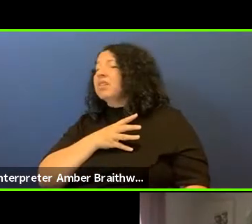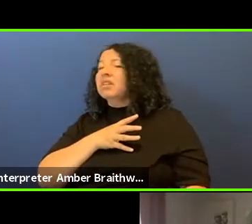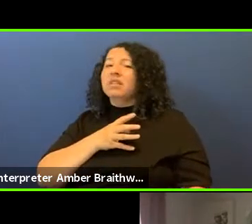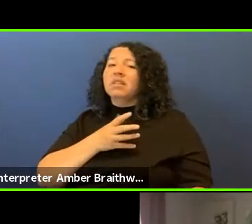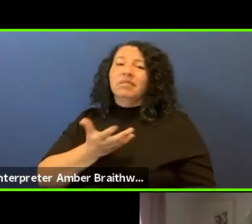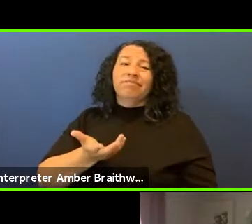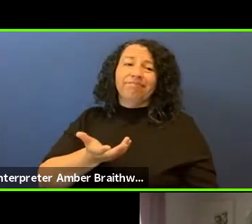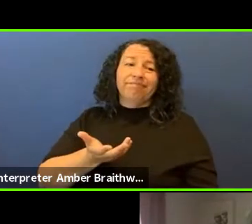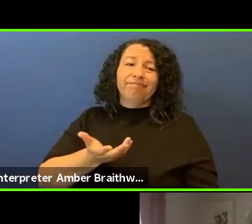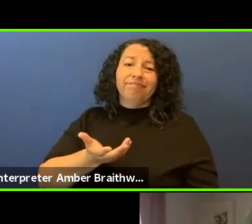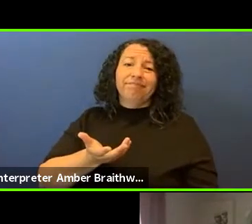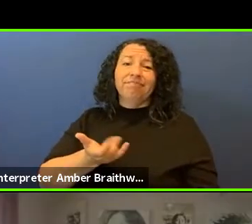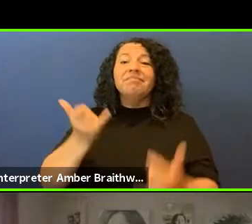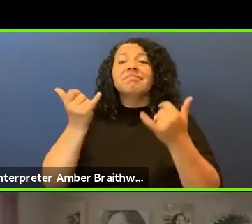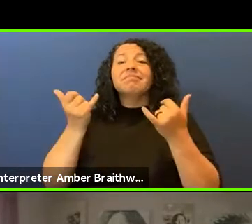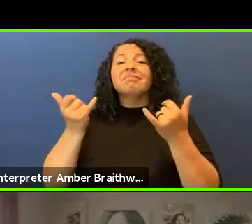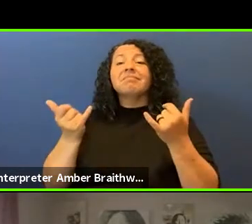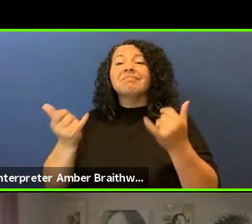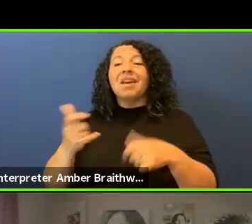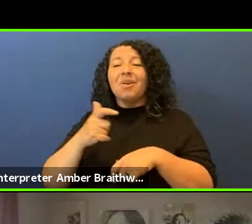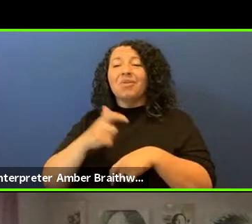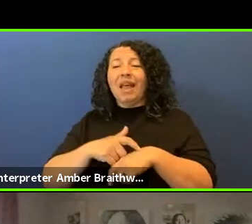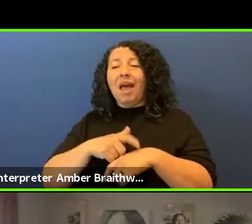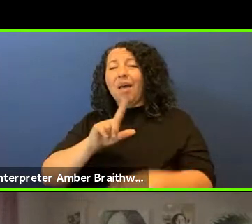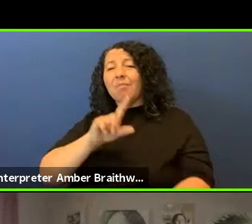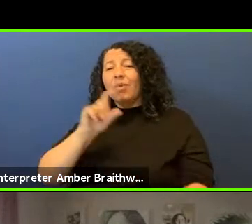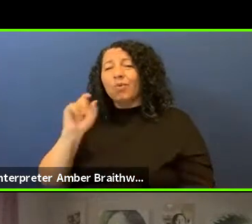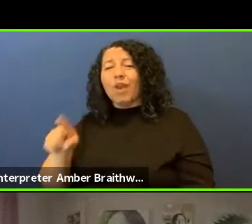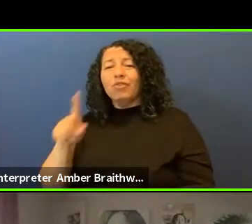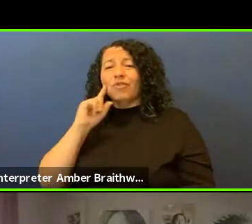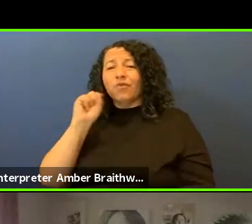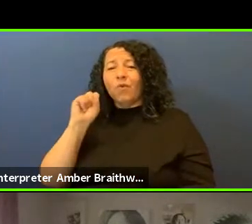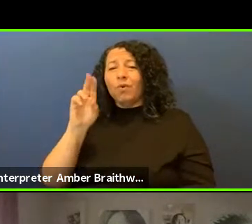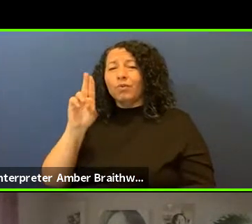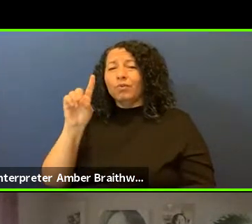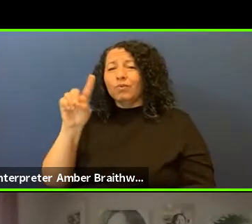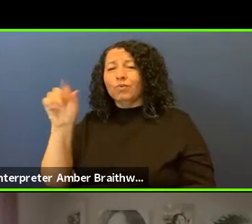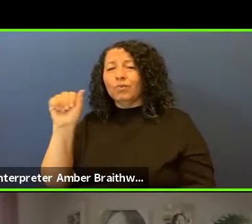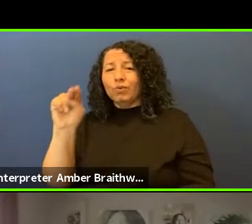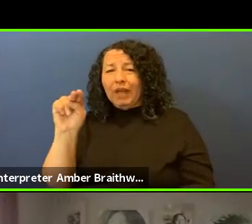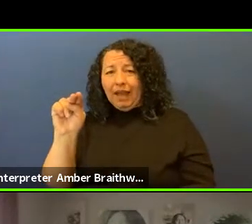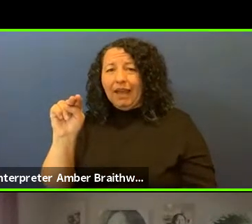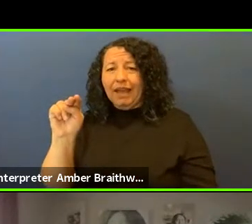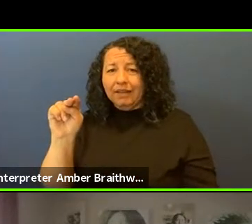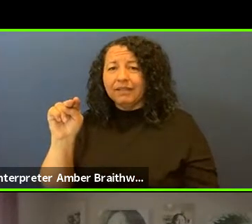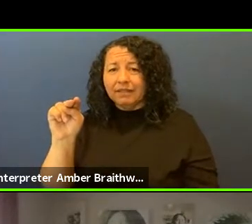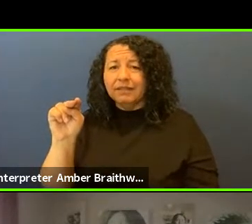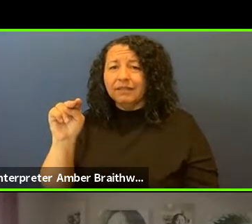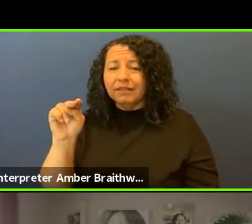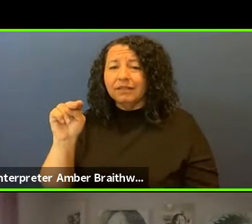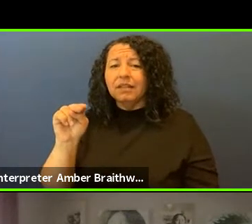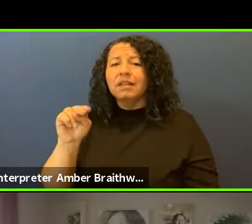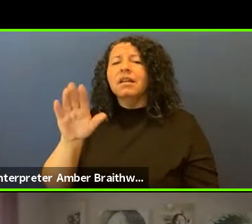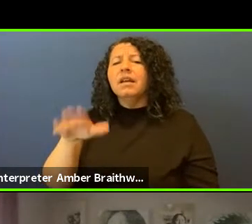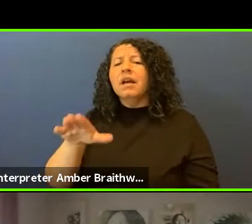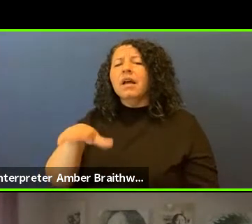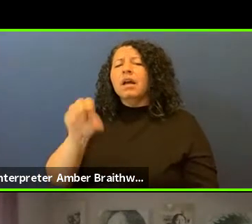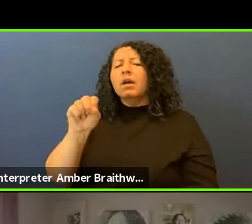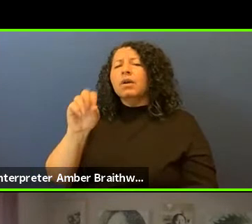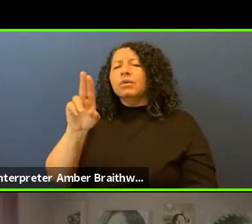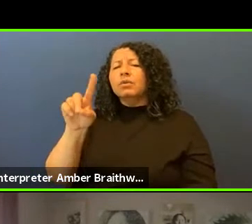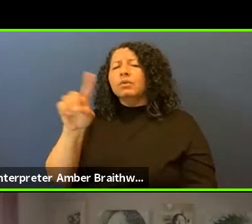a question back to Suzan. Suzan, would you address